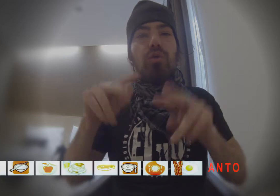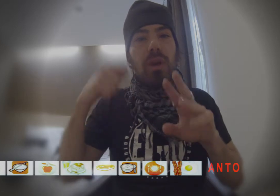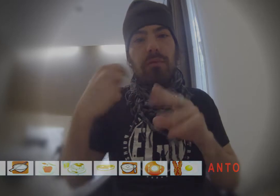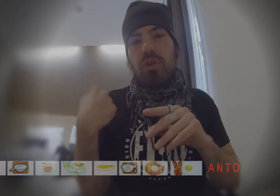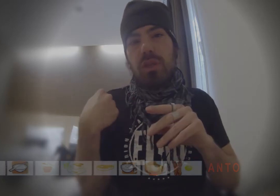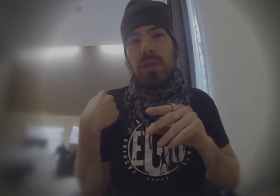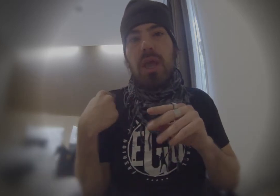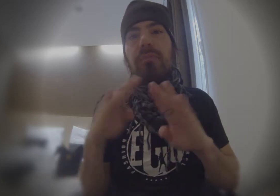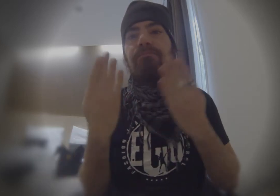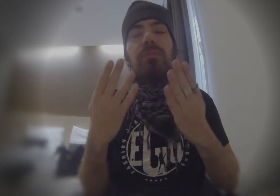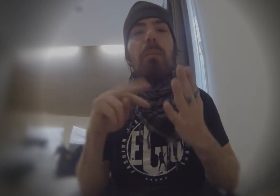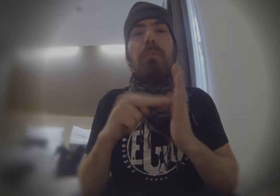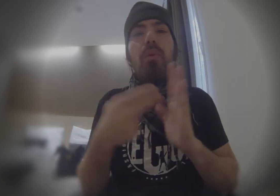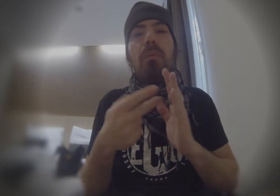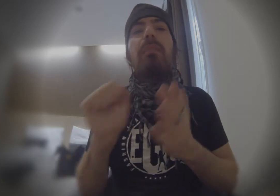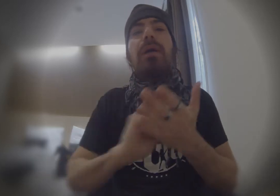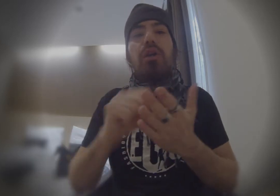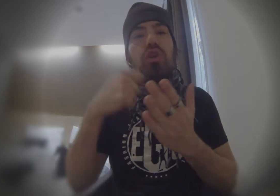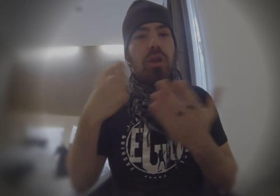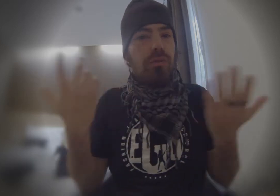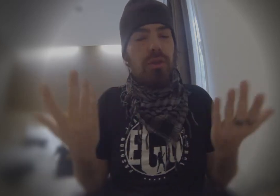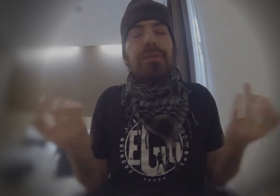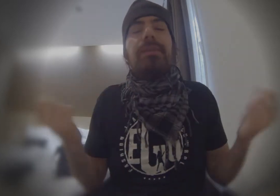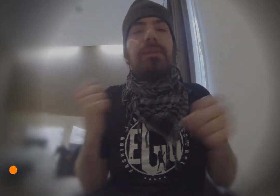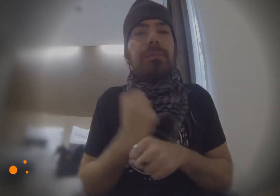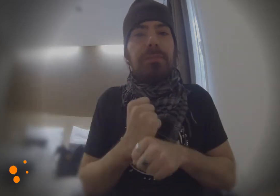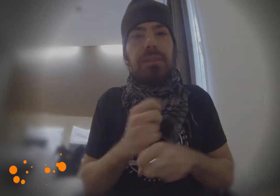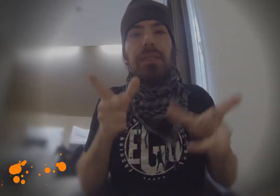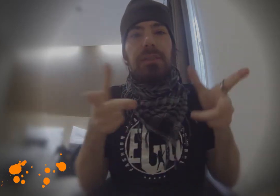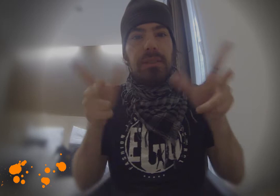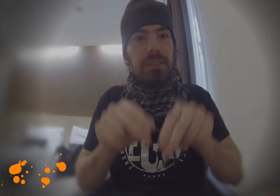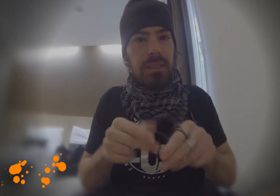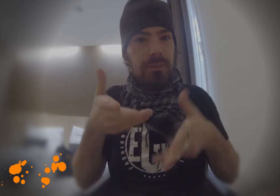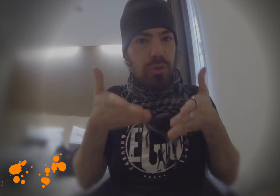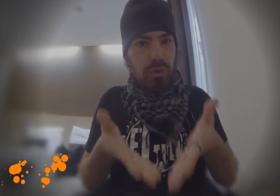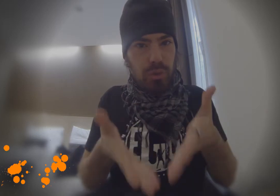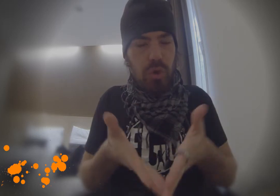I checked the video yesterday, and I discovered a problem, deleted the video. Patience, repeat